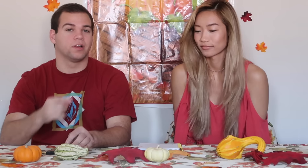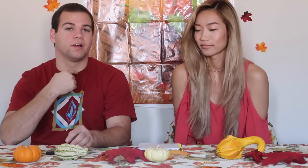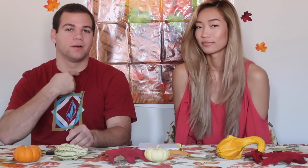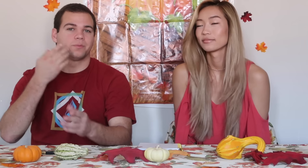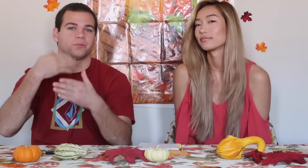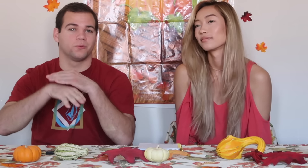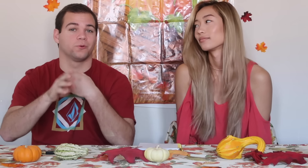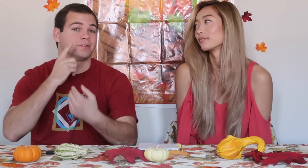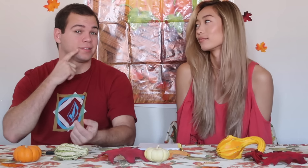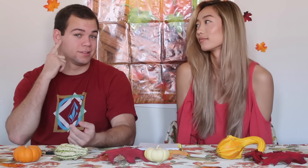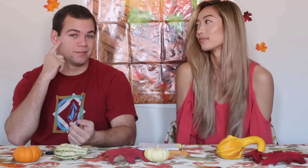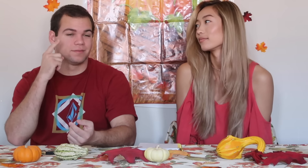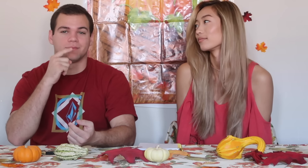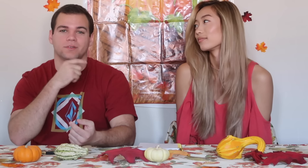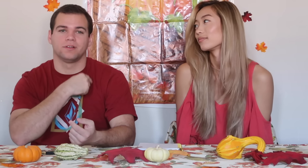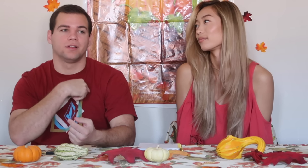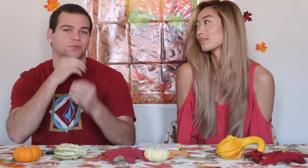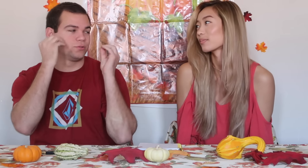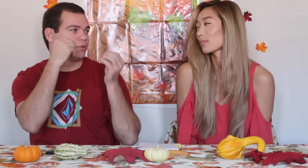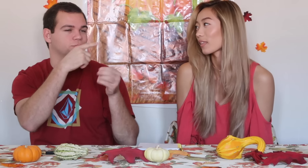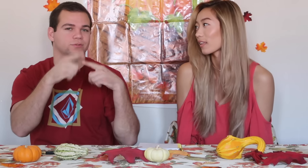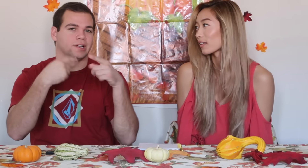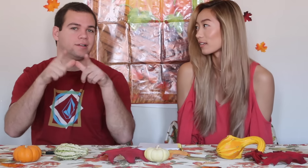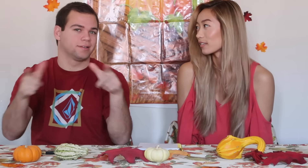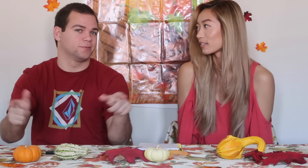I was born deaf and I taught her sign language.